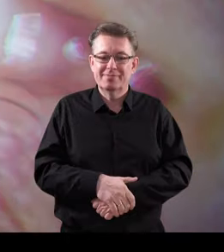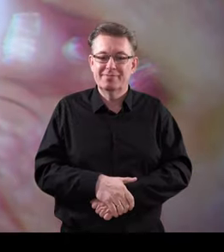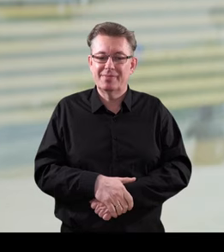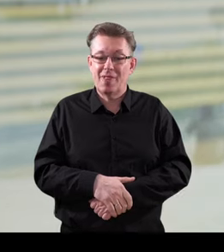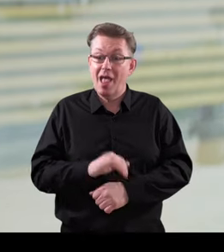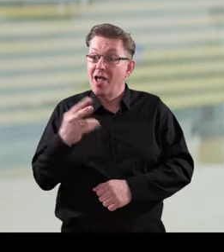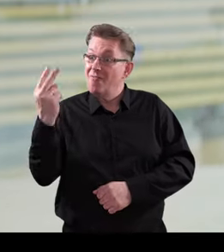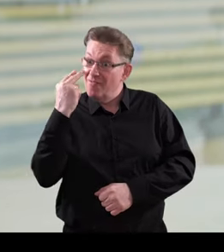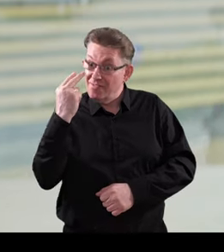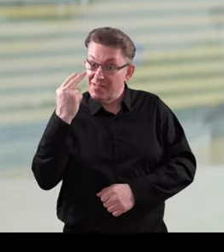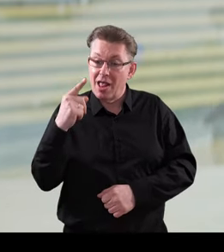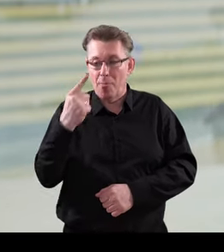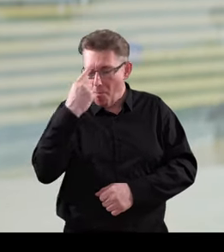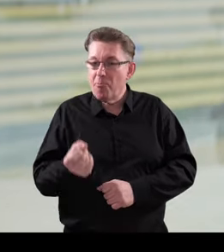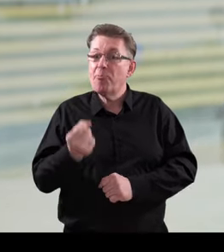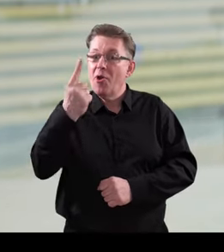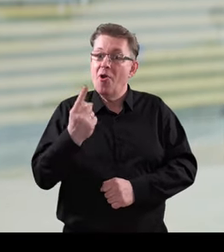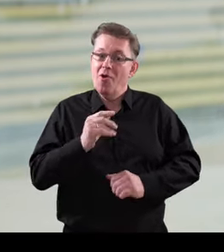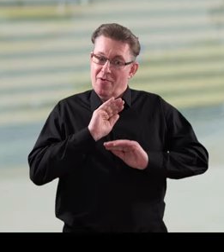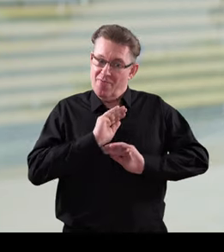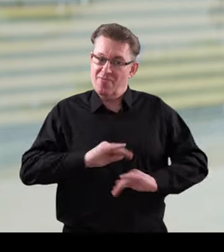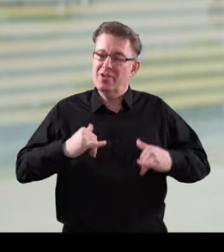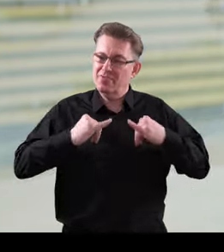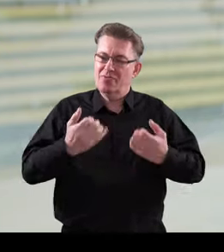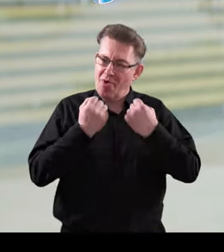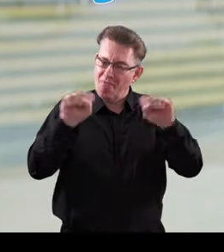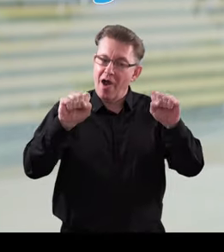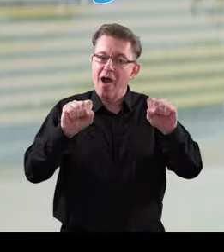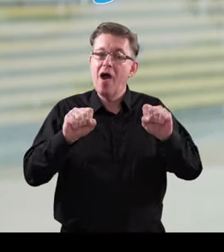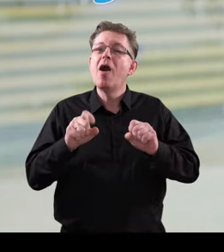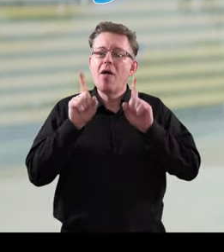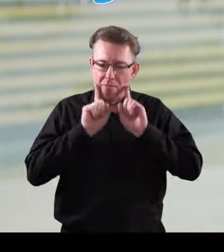As you can see: creativity, determination and courage really pays off.